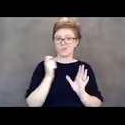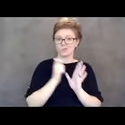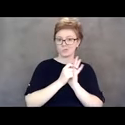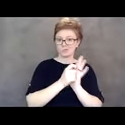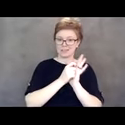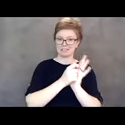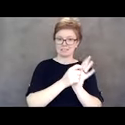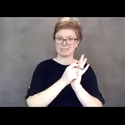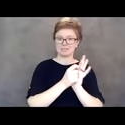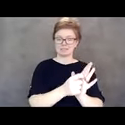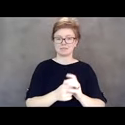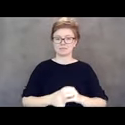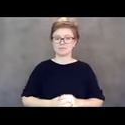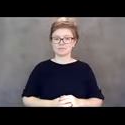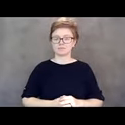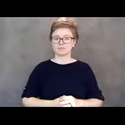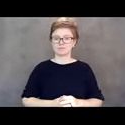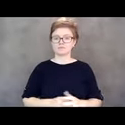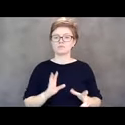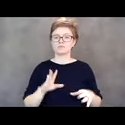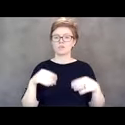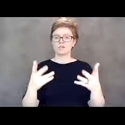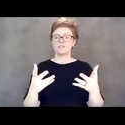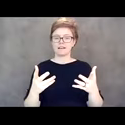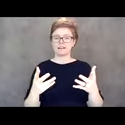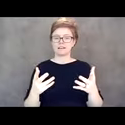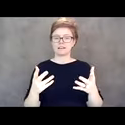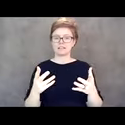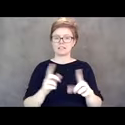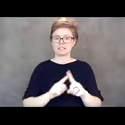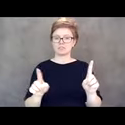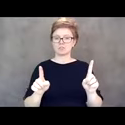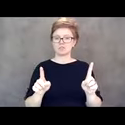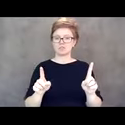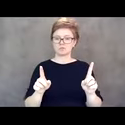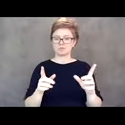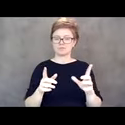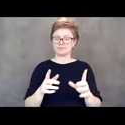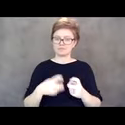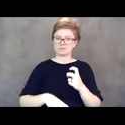and then provide what is a very difficult barrier for those that do lip reading